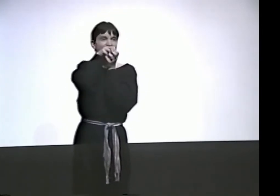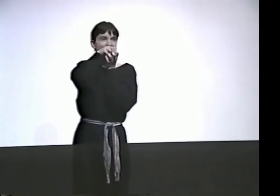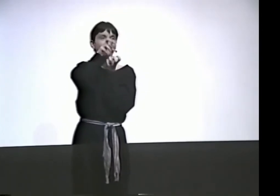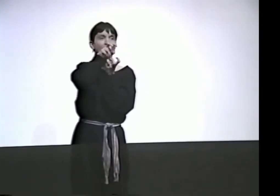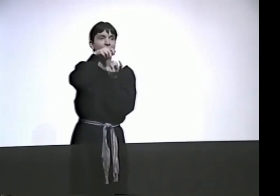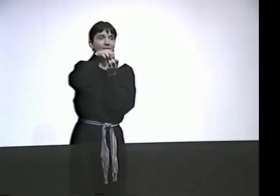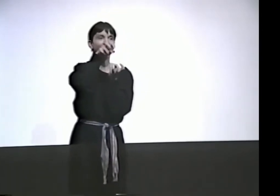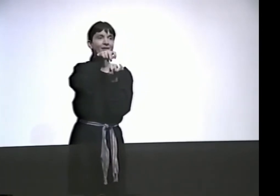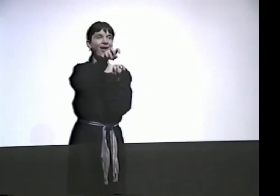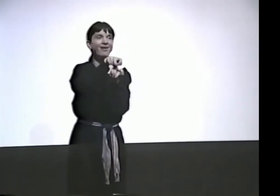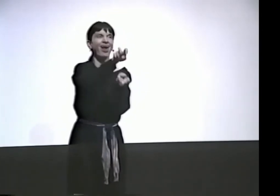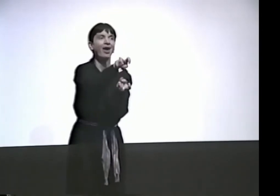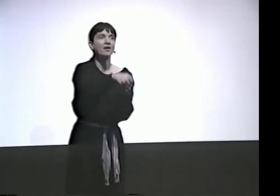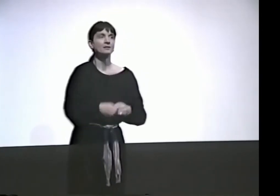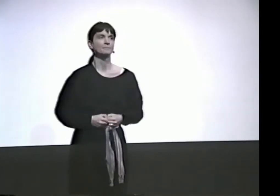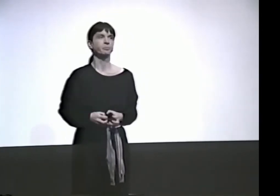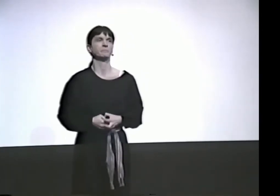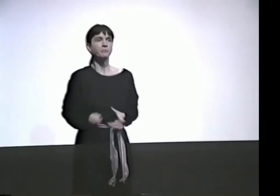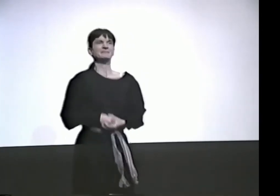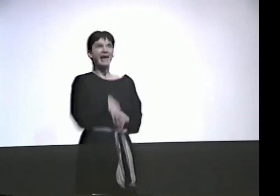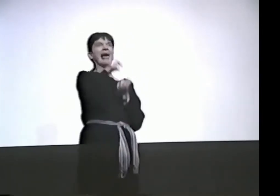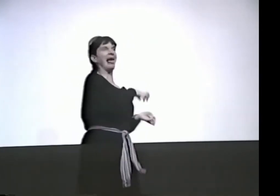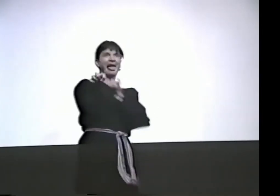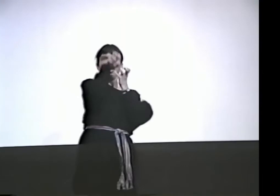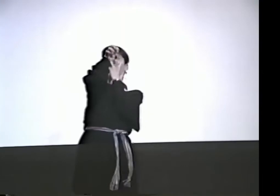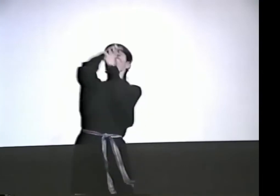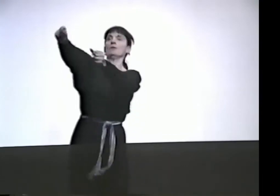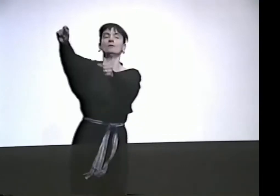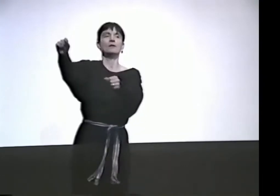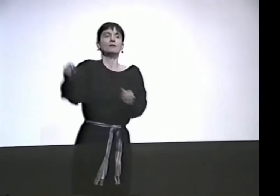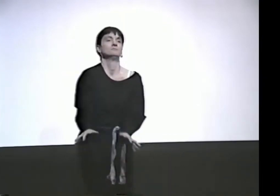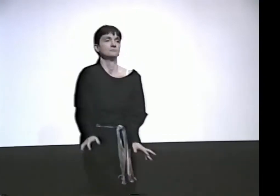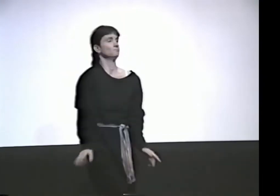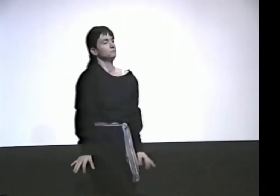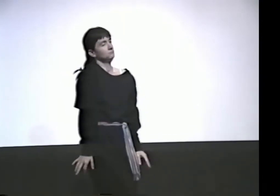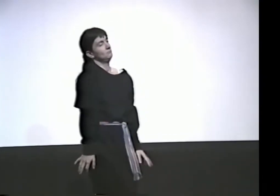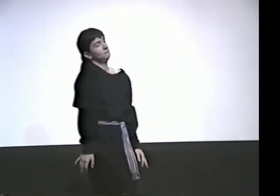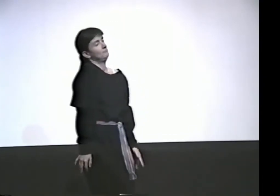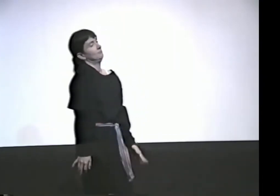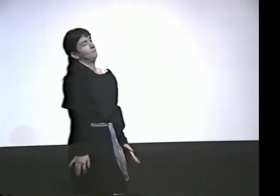THE FIRST VERSION OF IT WITH THAT EXPLOSIVE EGG. OH...